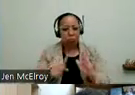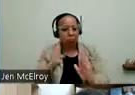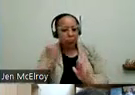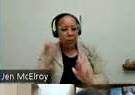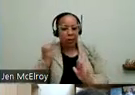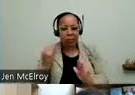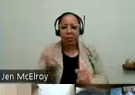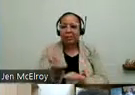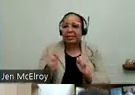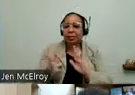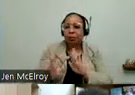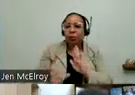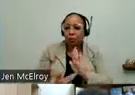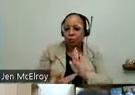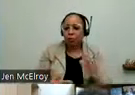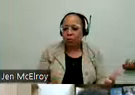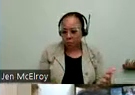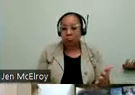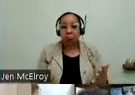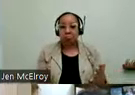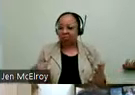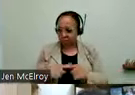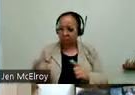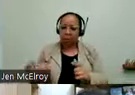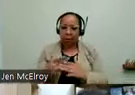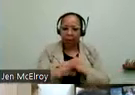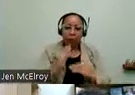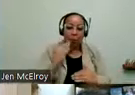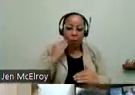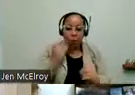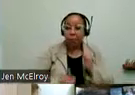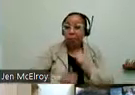to go back into people's homes. But the most popular need is a ramp. And